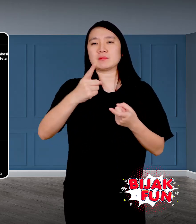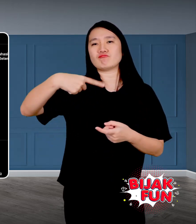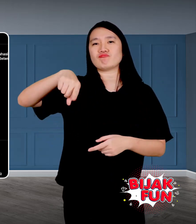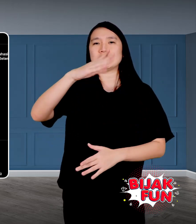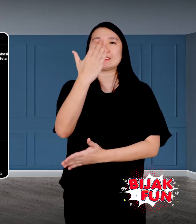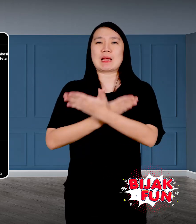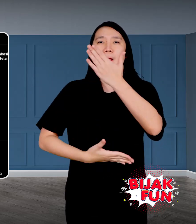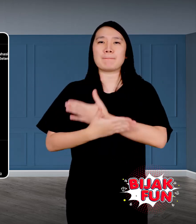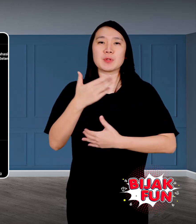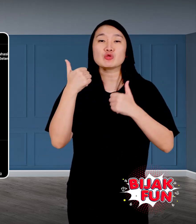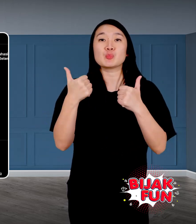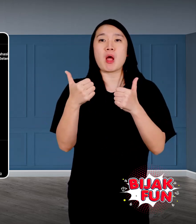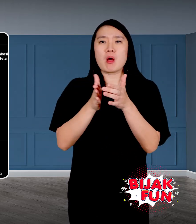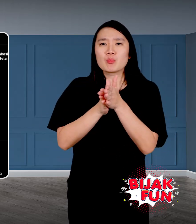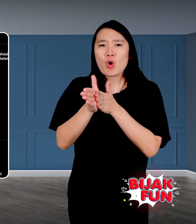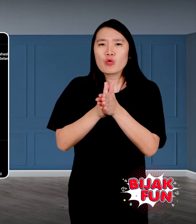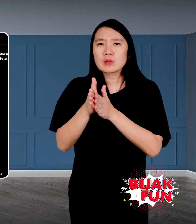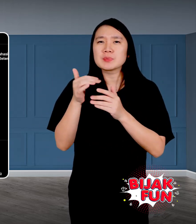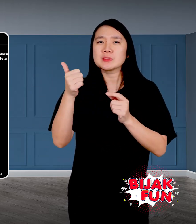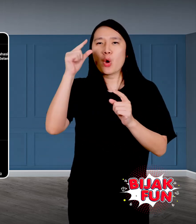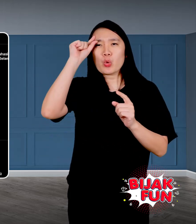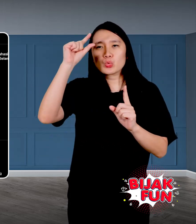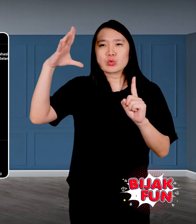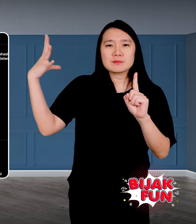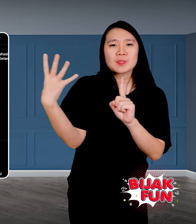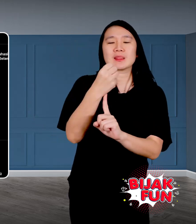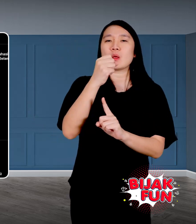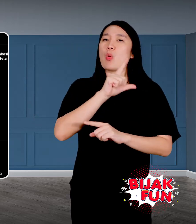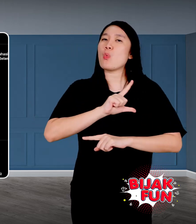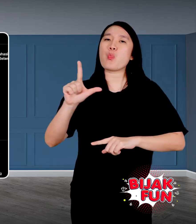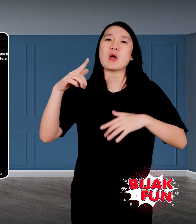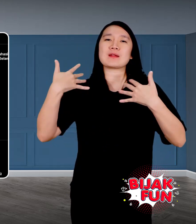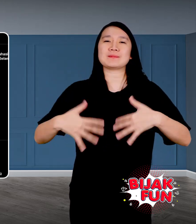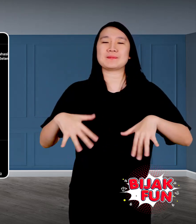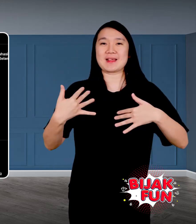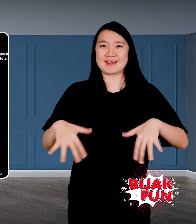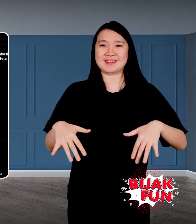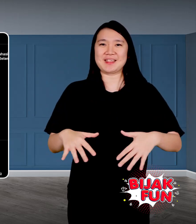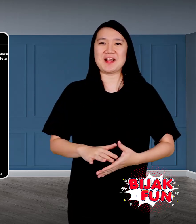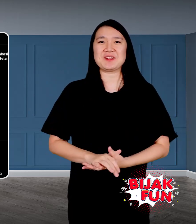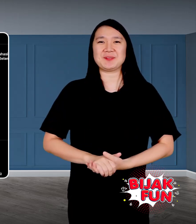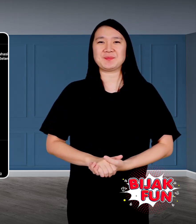especially friends with disabilities motivated to achieve extraordinary results.